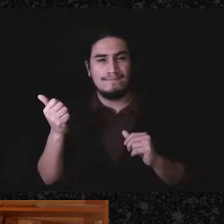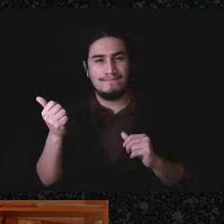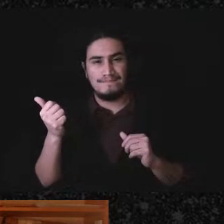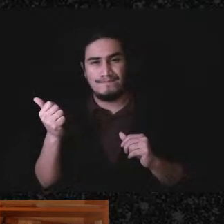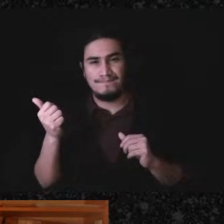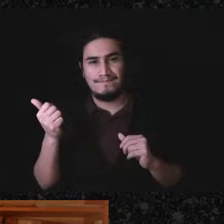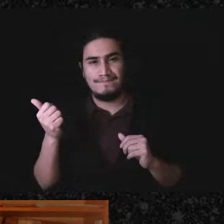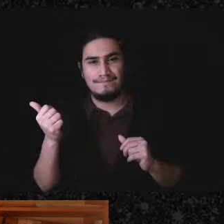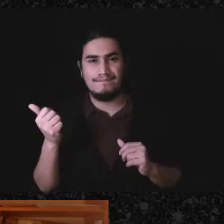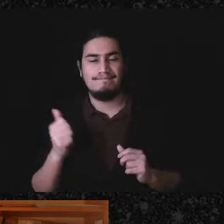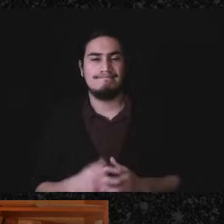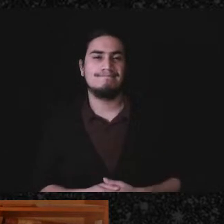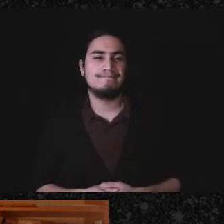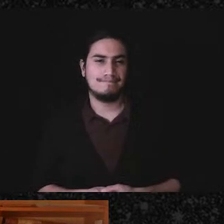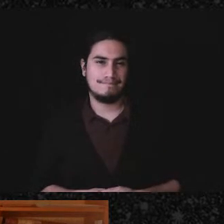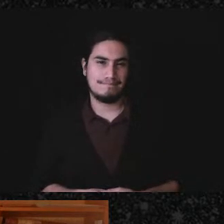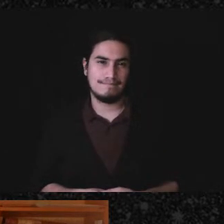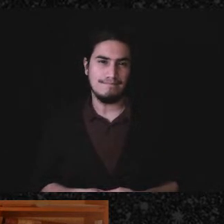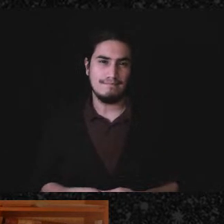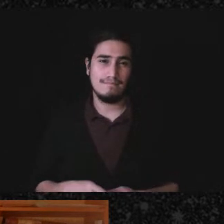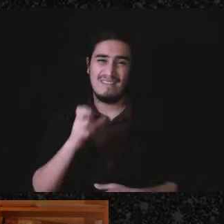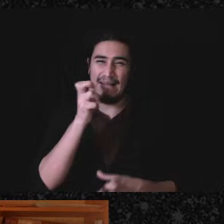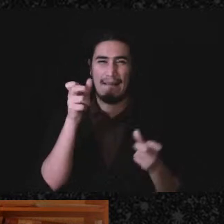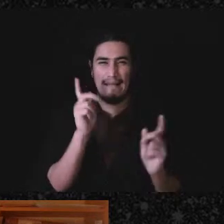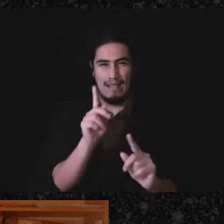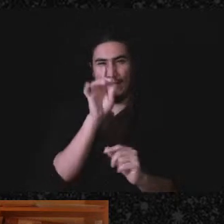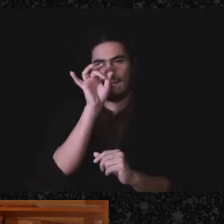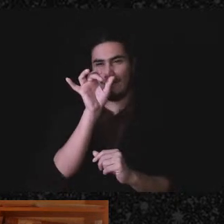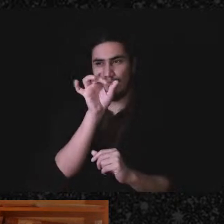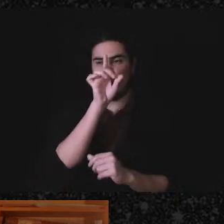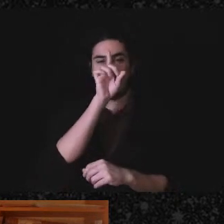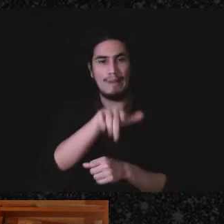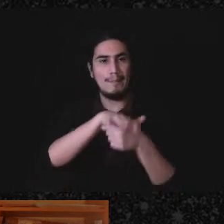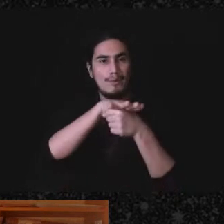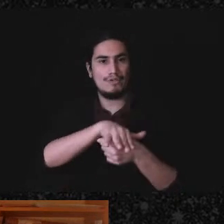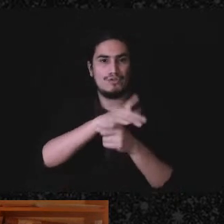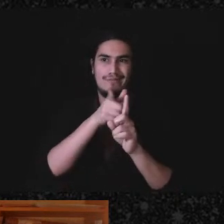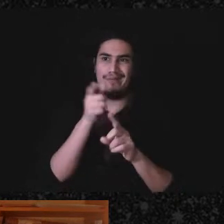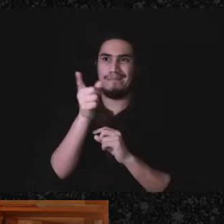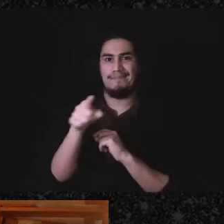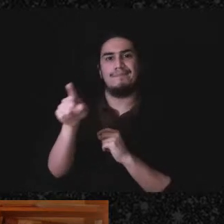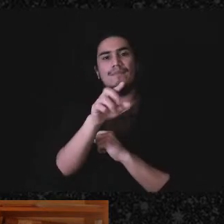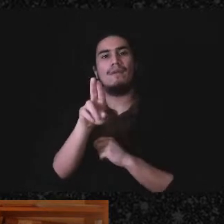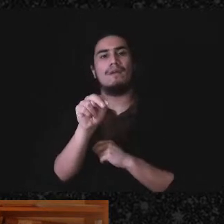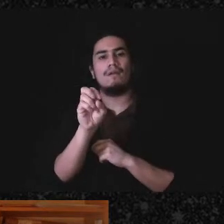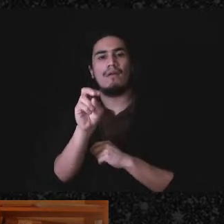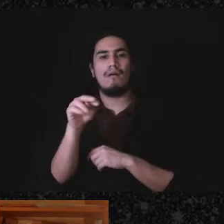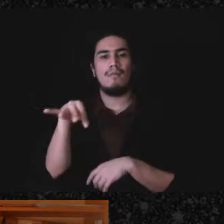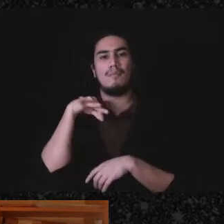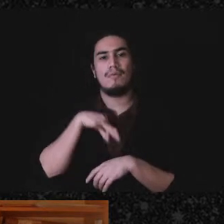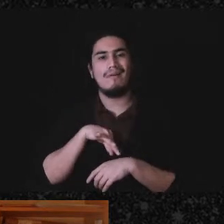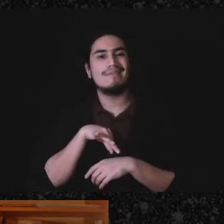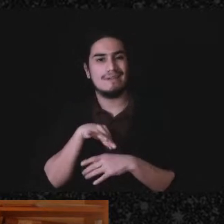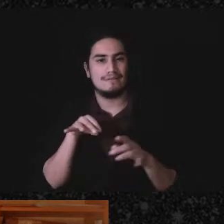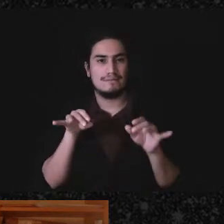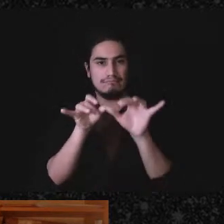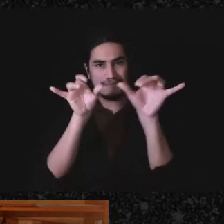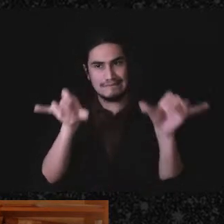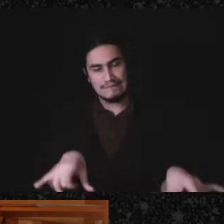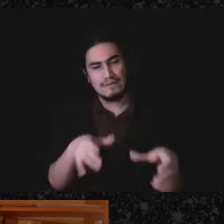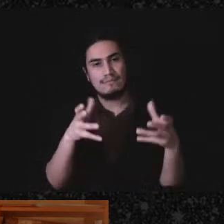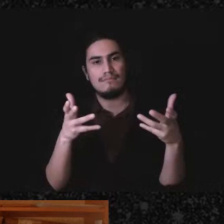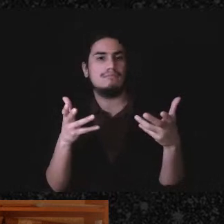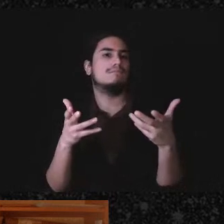you know the real pressure from the non-profit form to get you to be more hierarchical to get